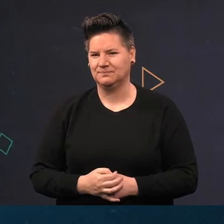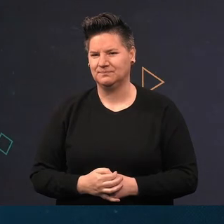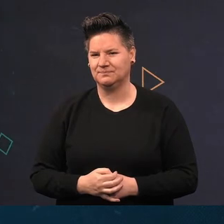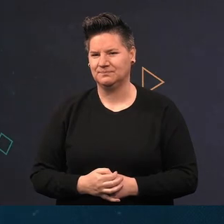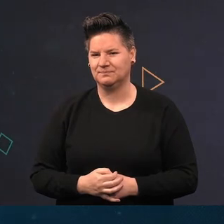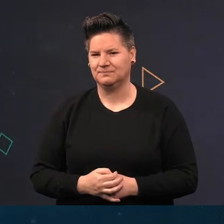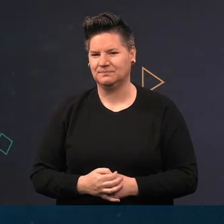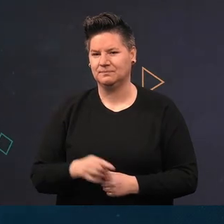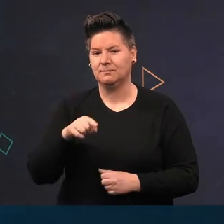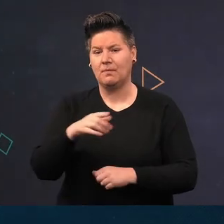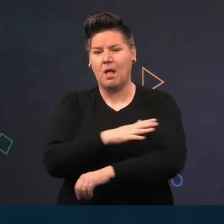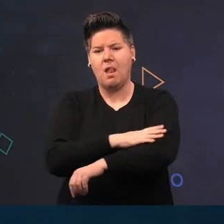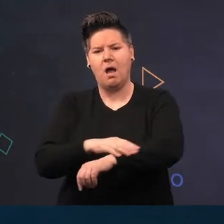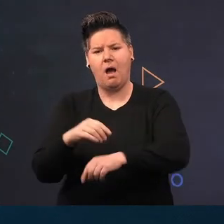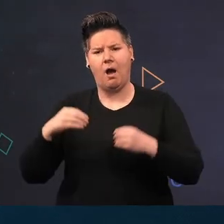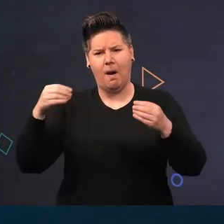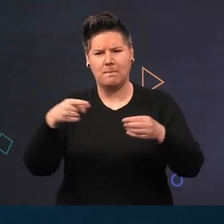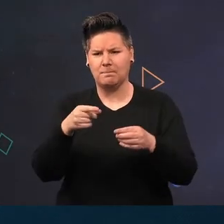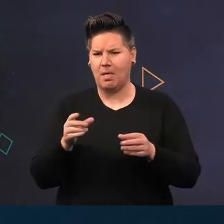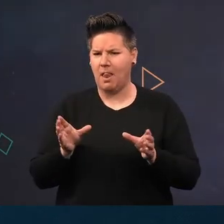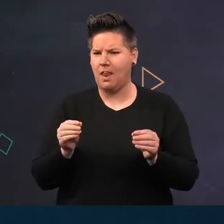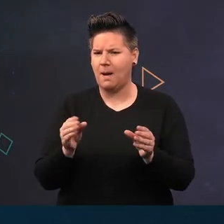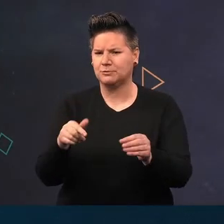A long armed squat lobster making a meal with a bit of jellyfish.